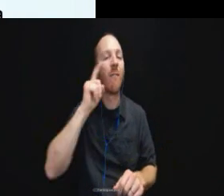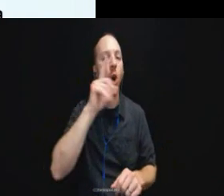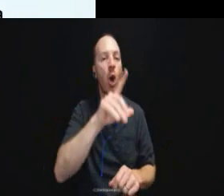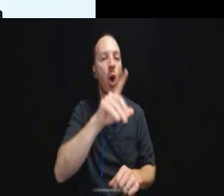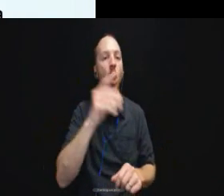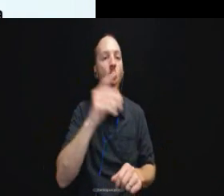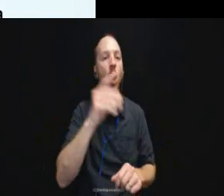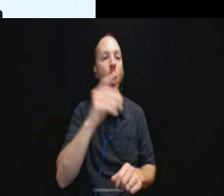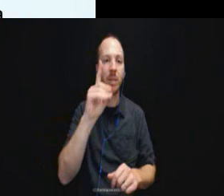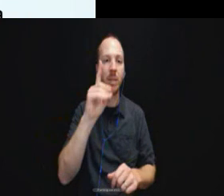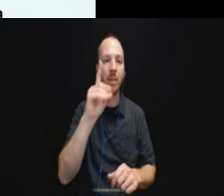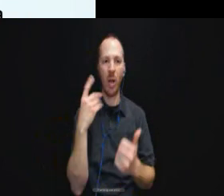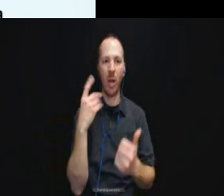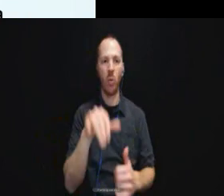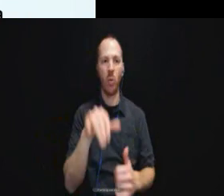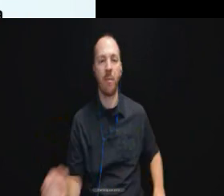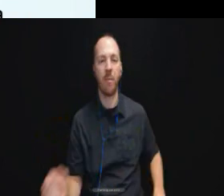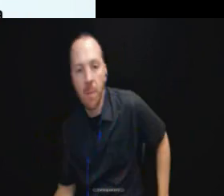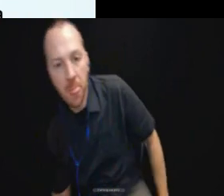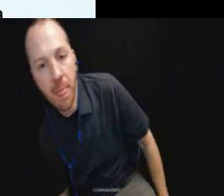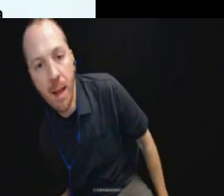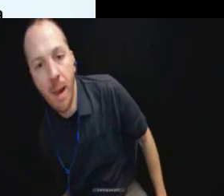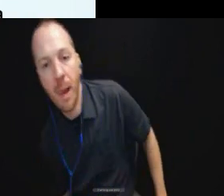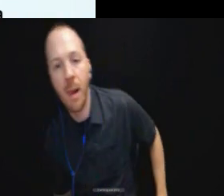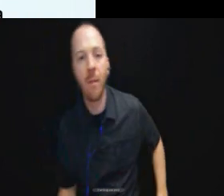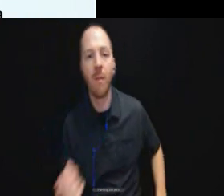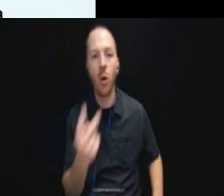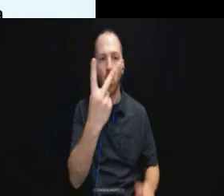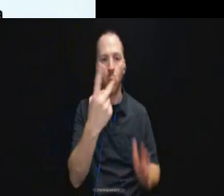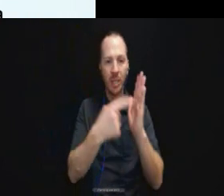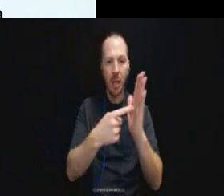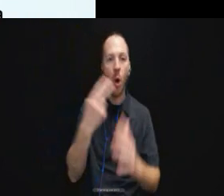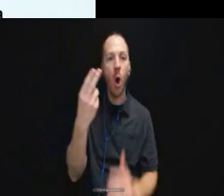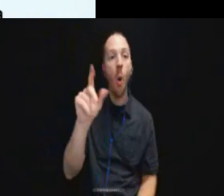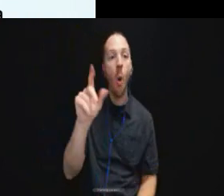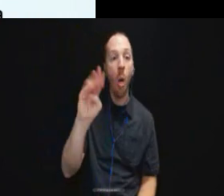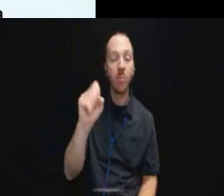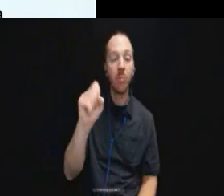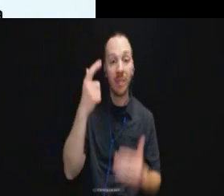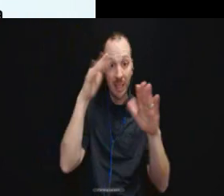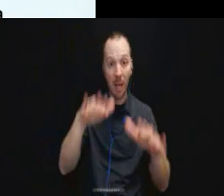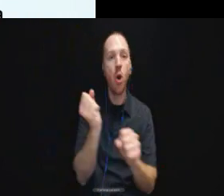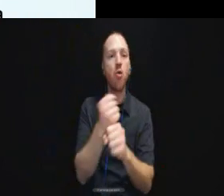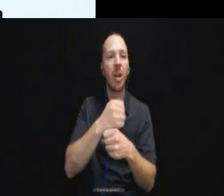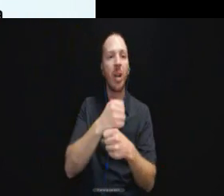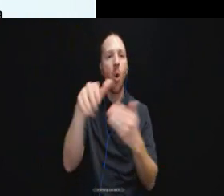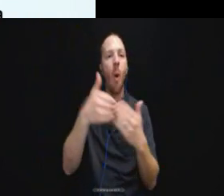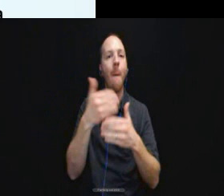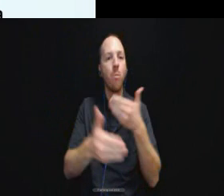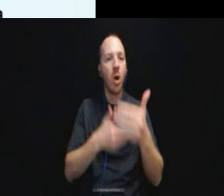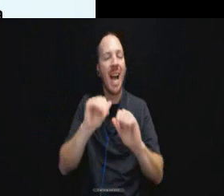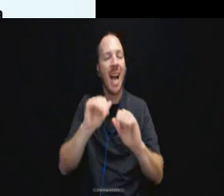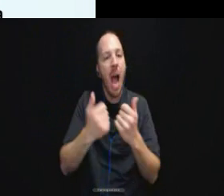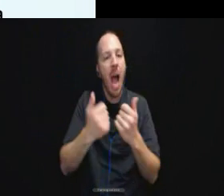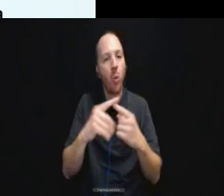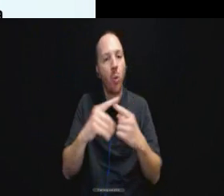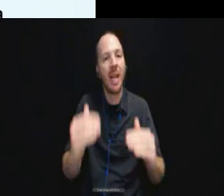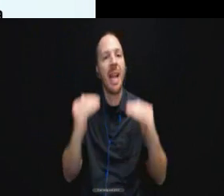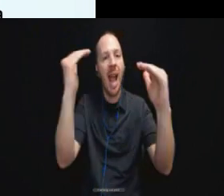We got kind of two examples. The Holmes settlement creates this entire process of how to kind of enhance the screening